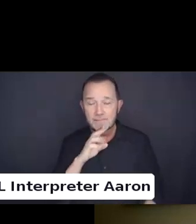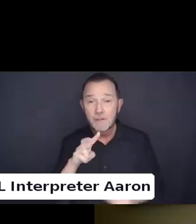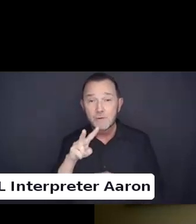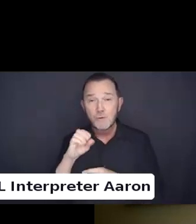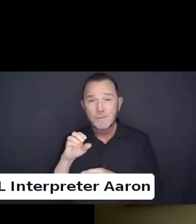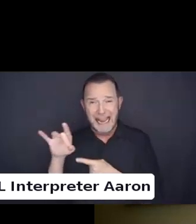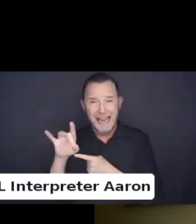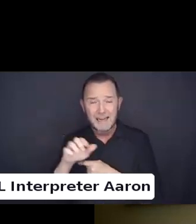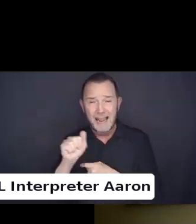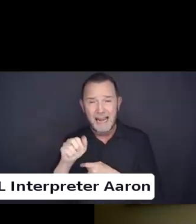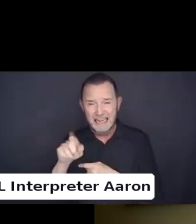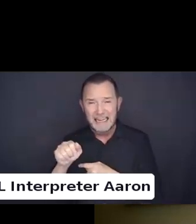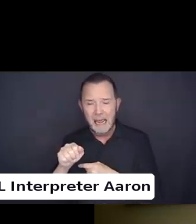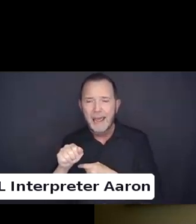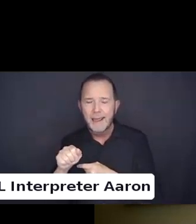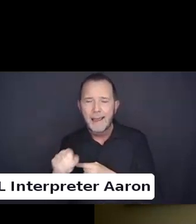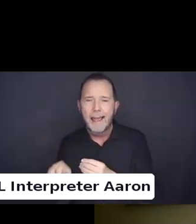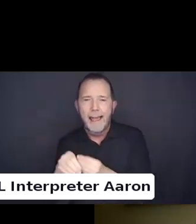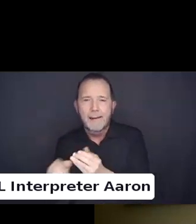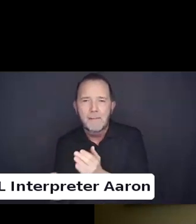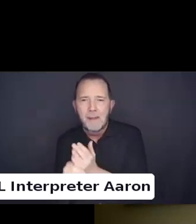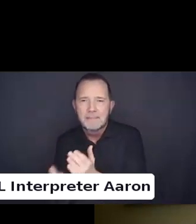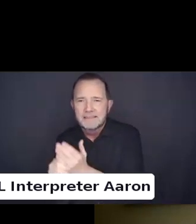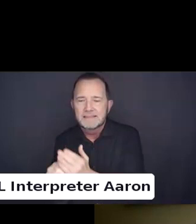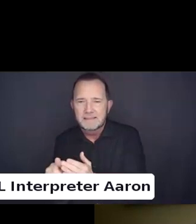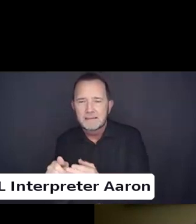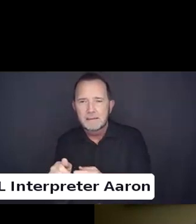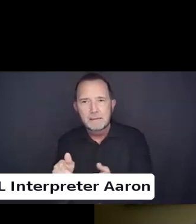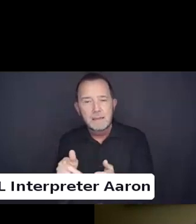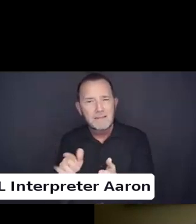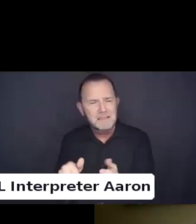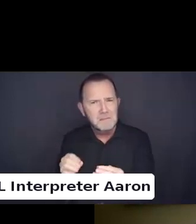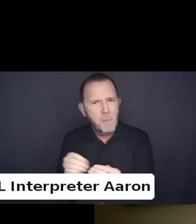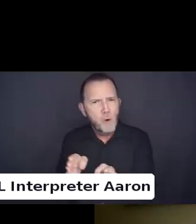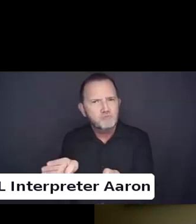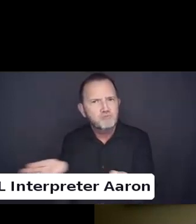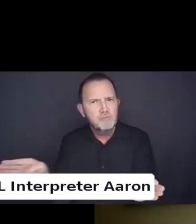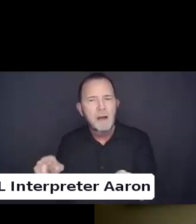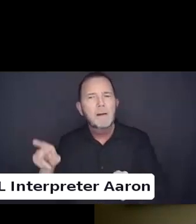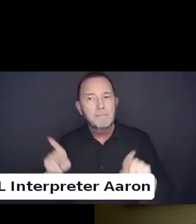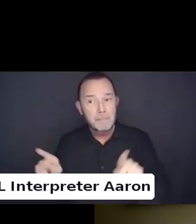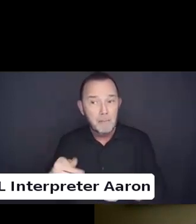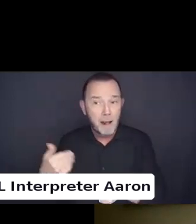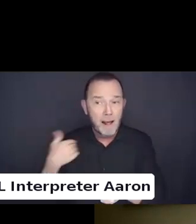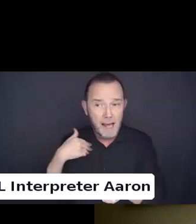We have gotten more coverage of people having a disability under the ADA.